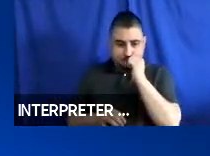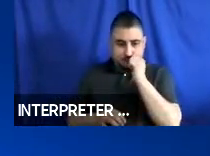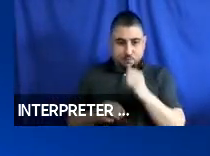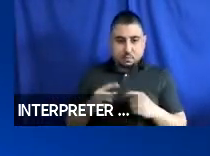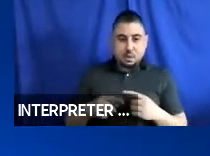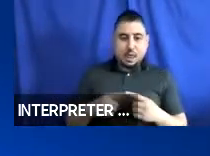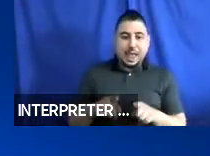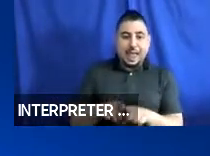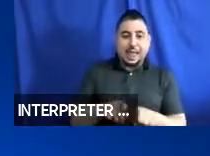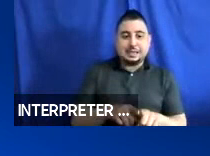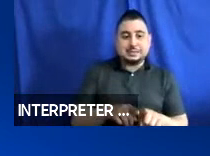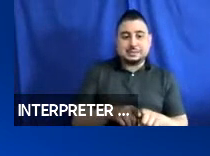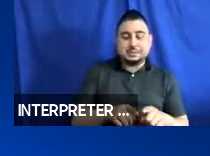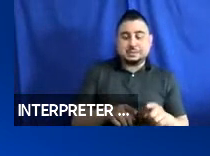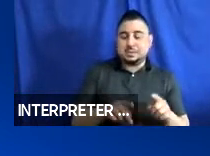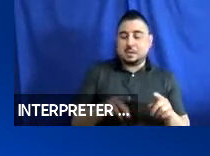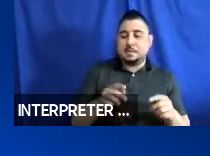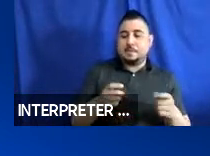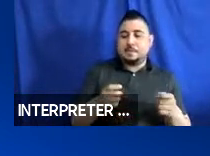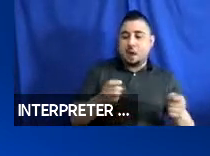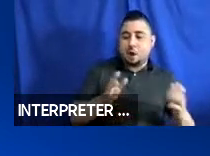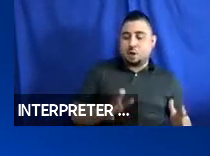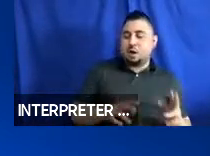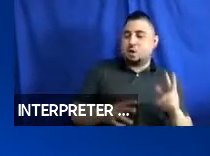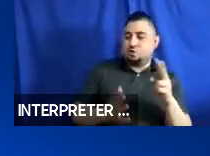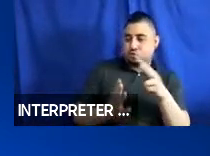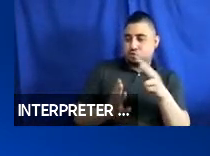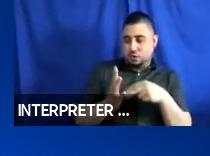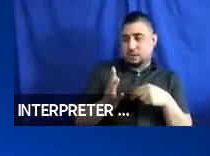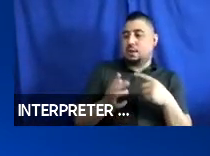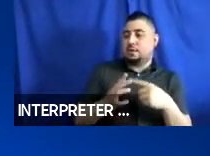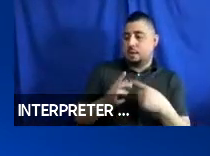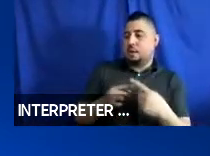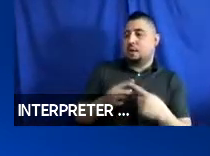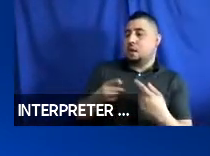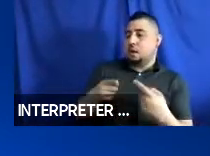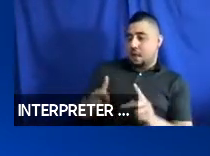I will read your question, and give the relevant presenter a chance to respond. If you are